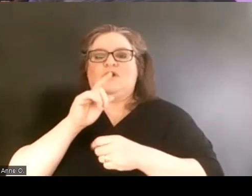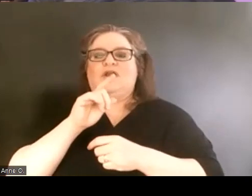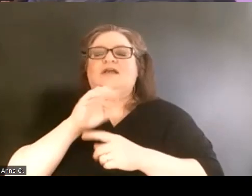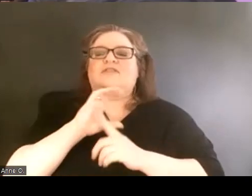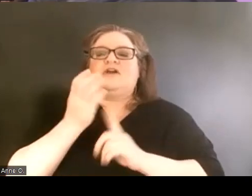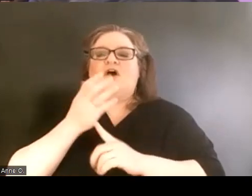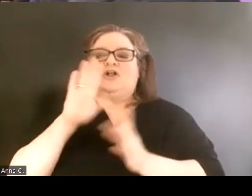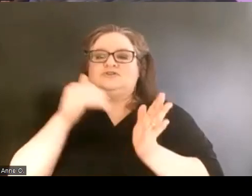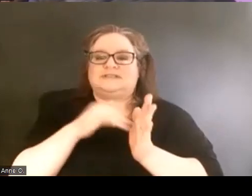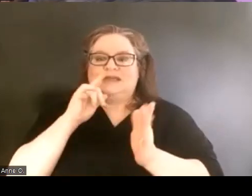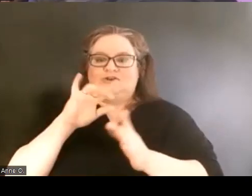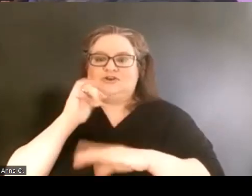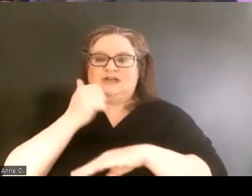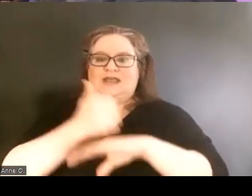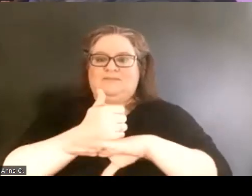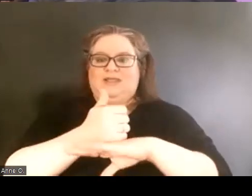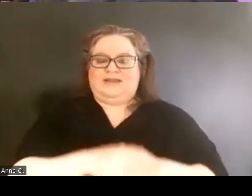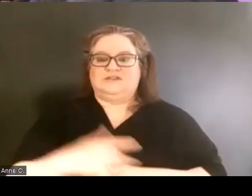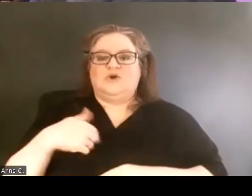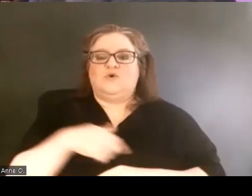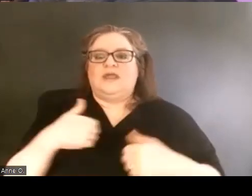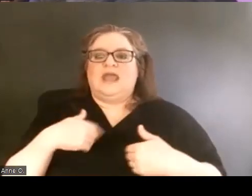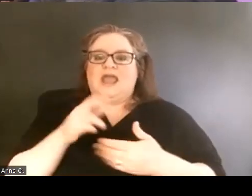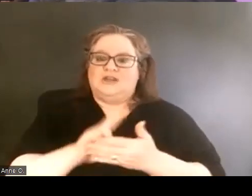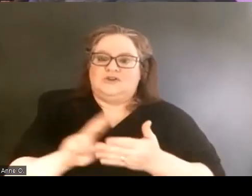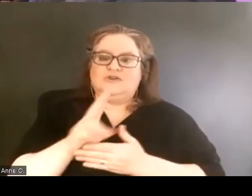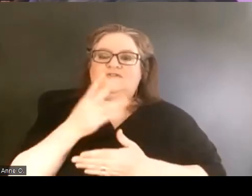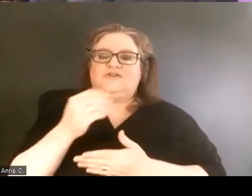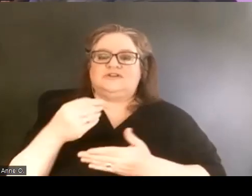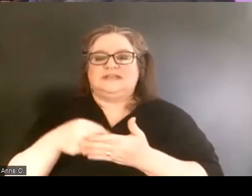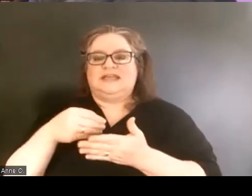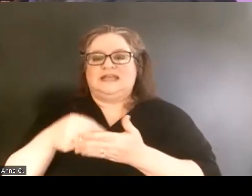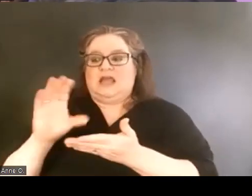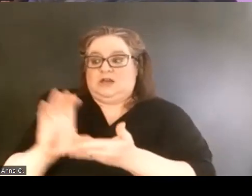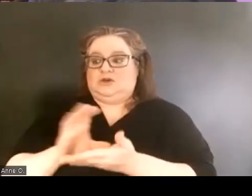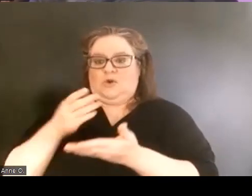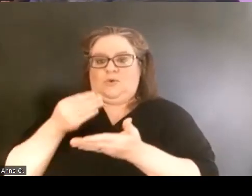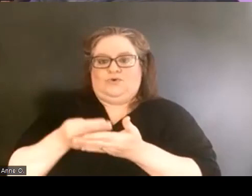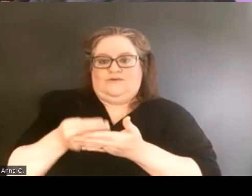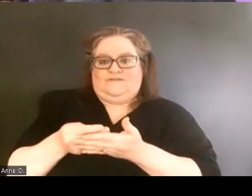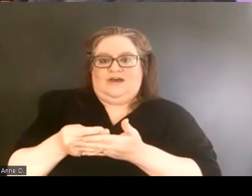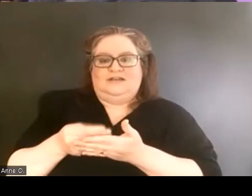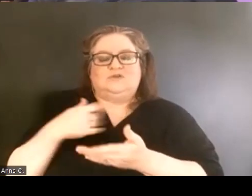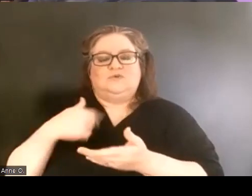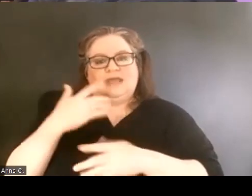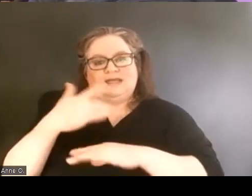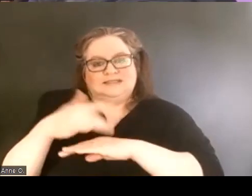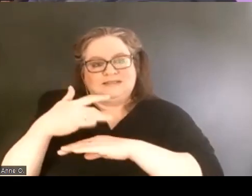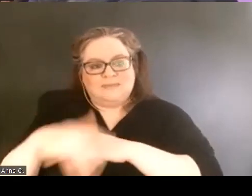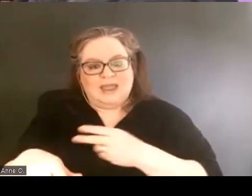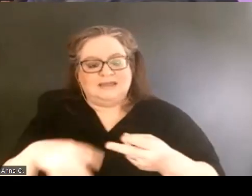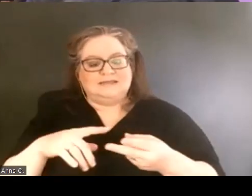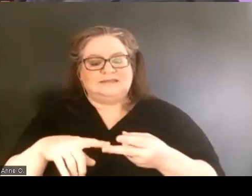So we had university and donor funds, we had a space, we had students that were actively engaged